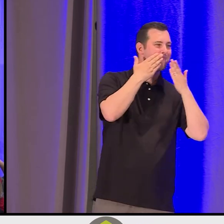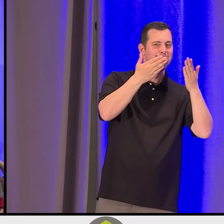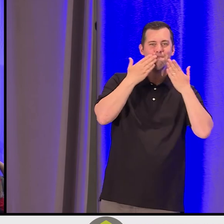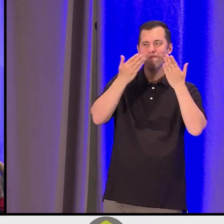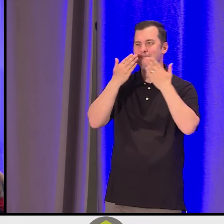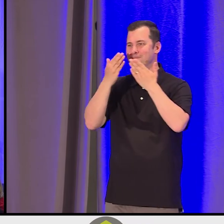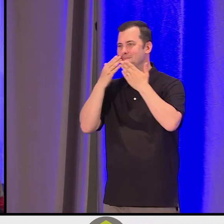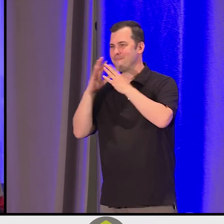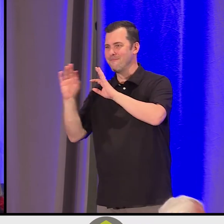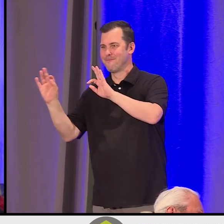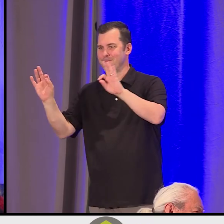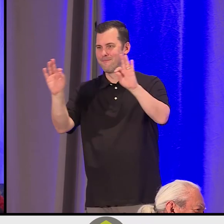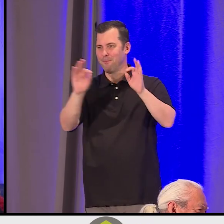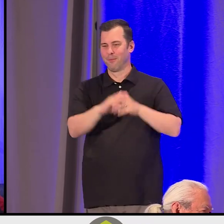allowing us to be here today.